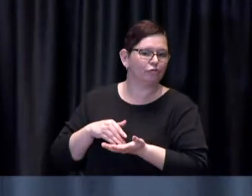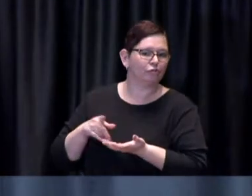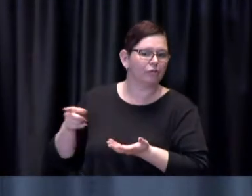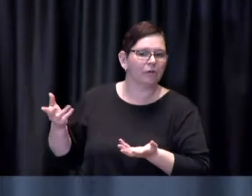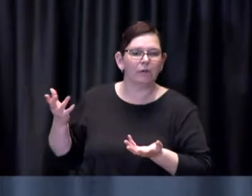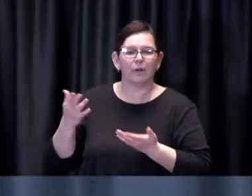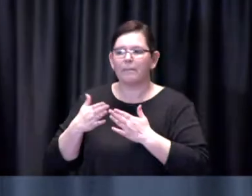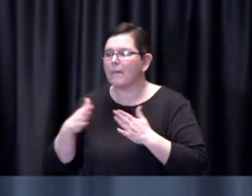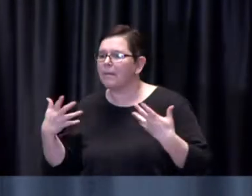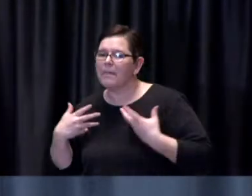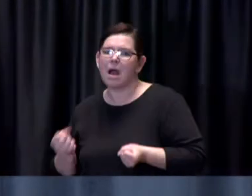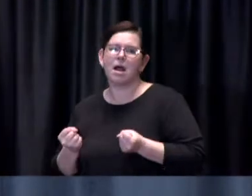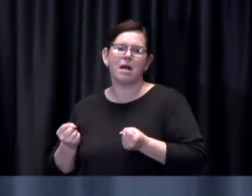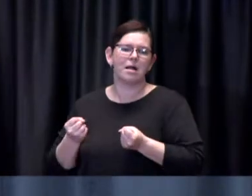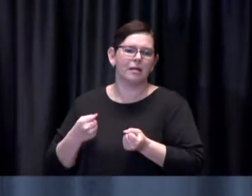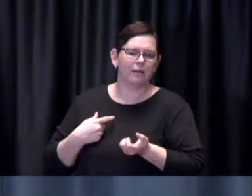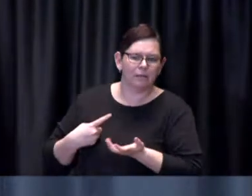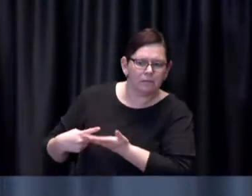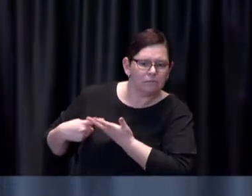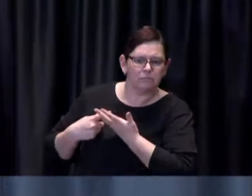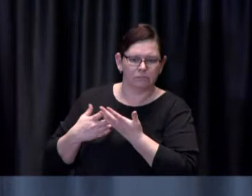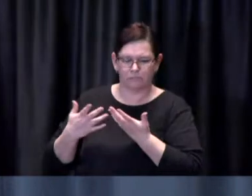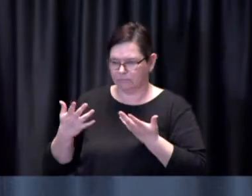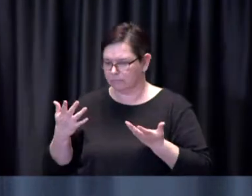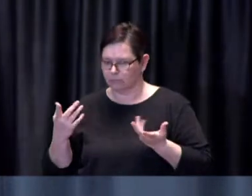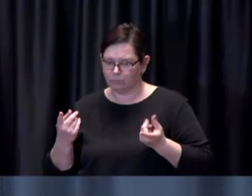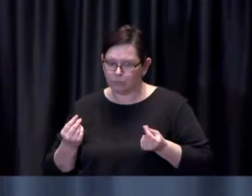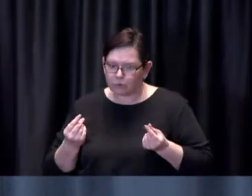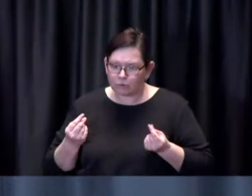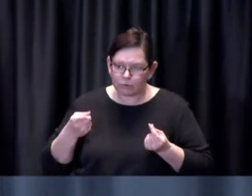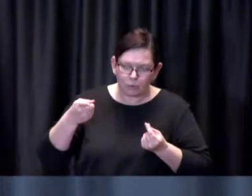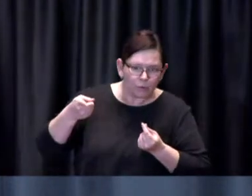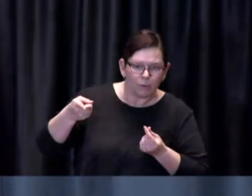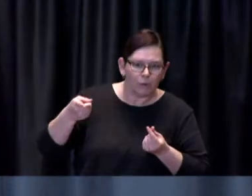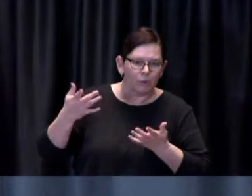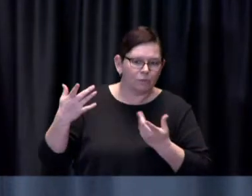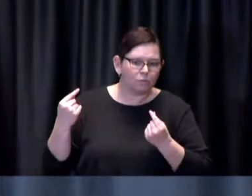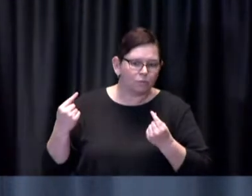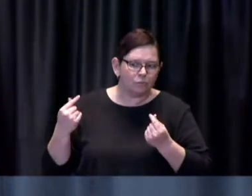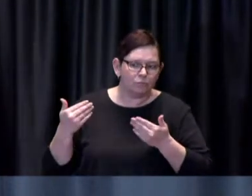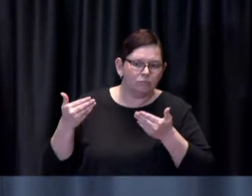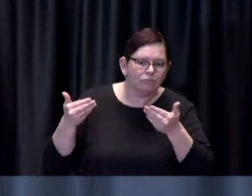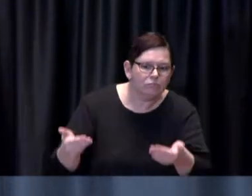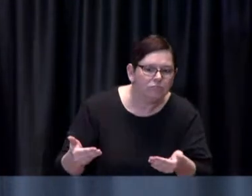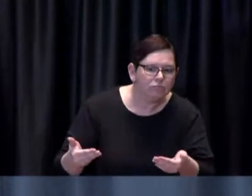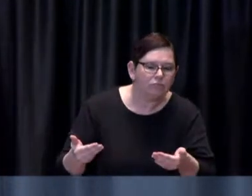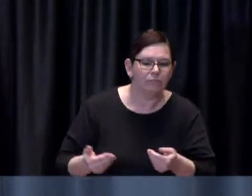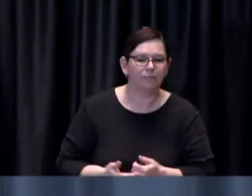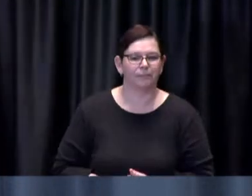team in order to engage the conversation around whether the um the pool if you will or the number